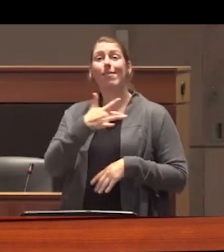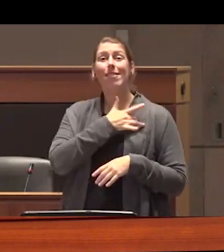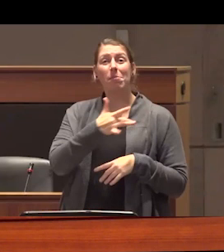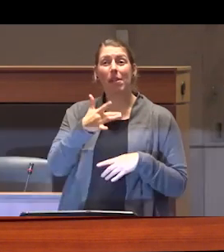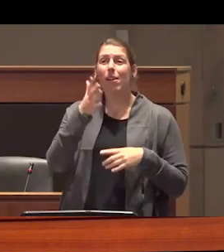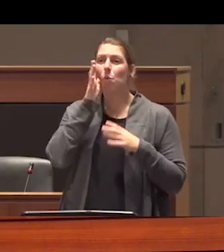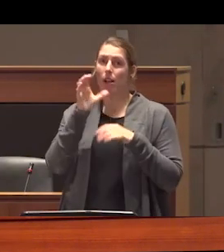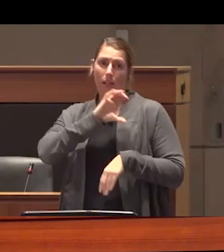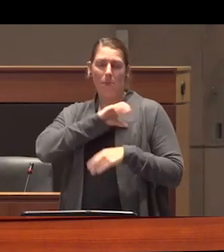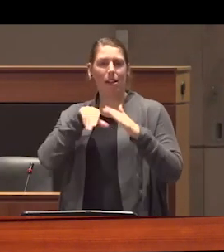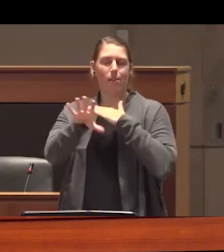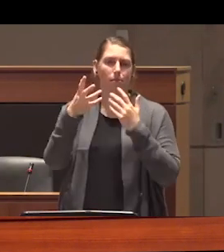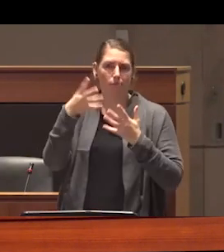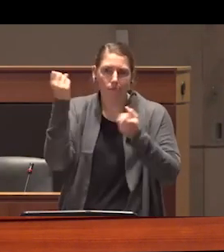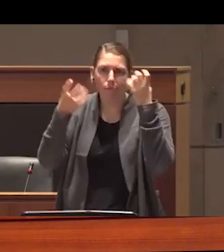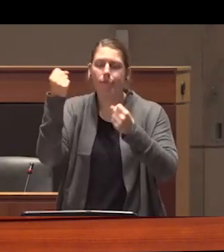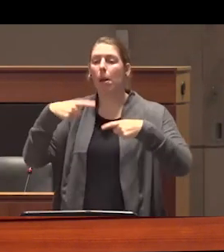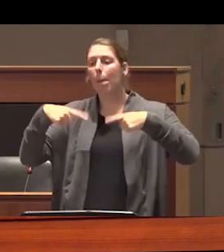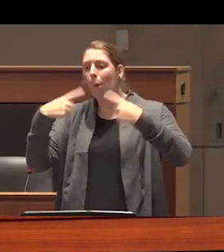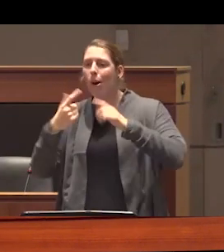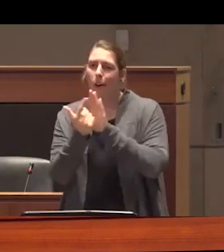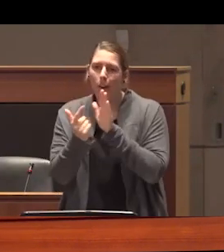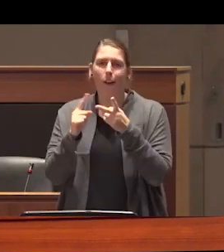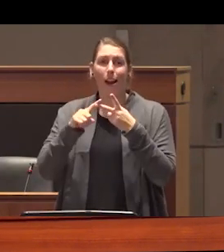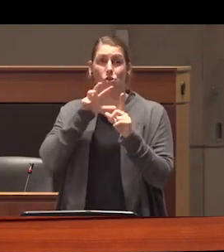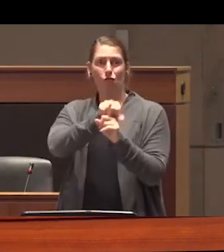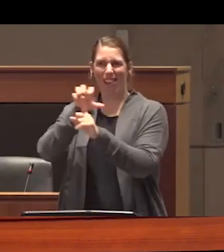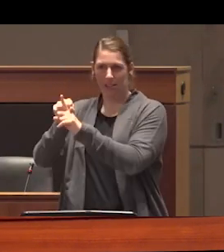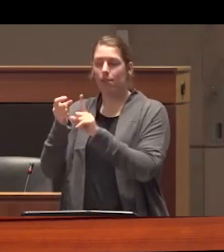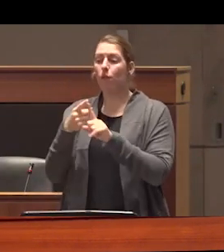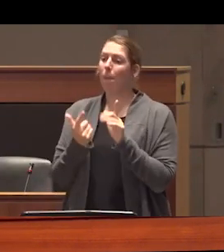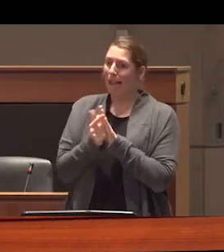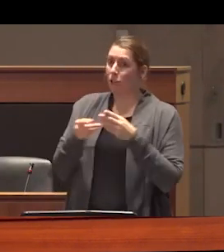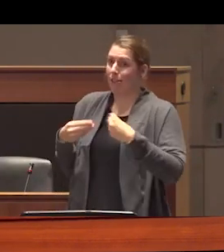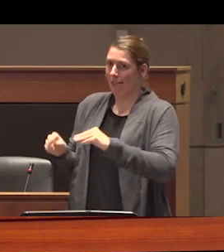of police raids border violations and arrests that resulted from the illegal sale of liquor